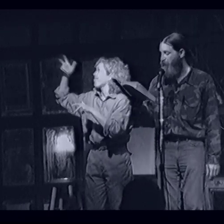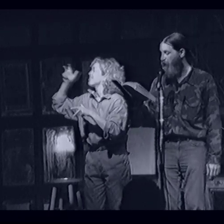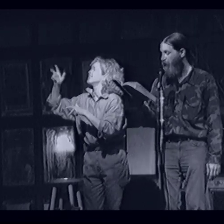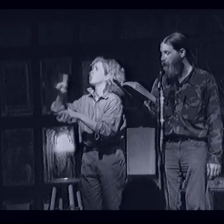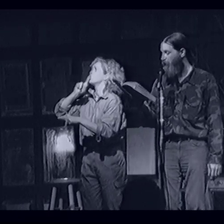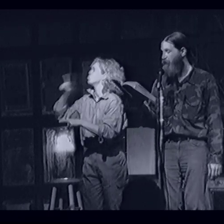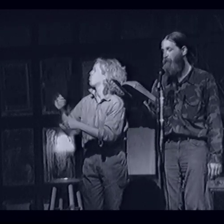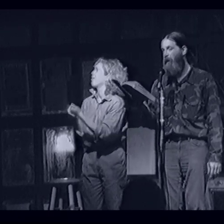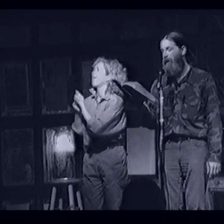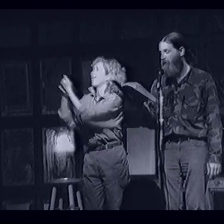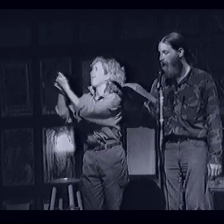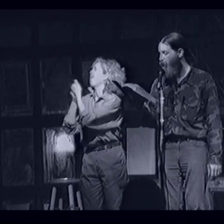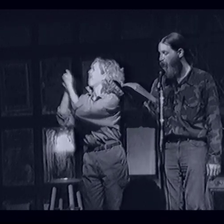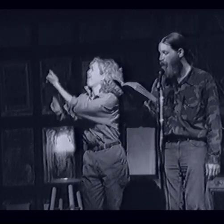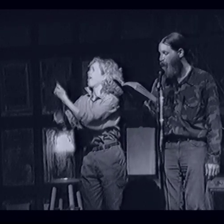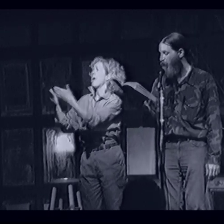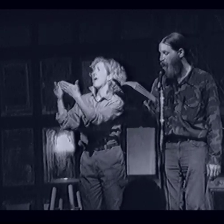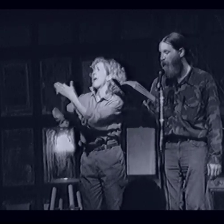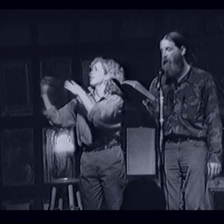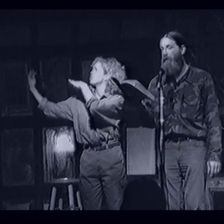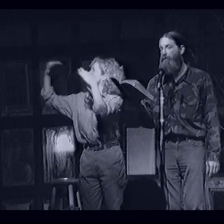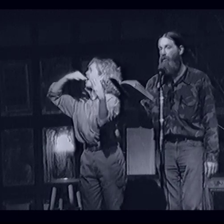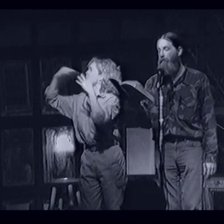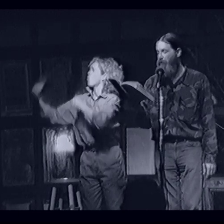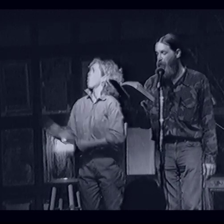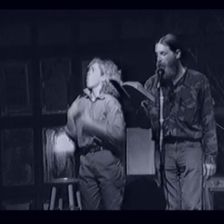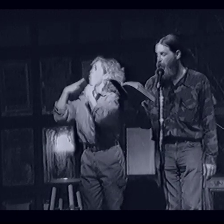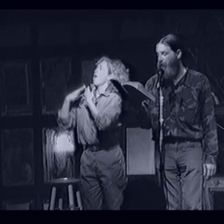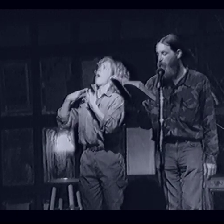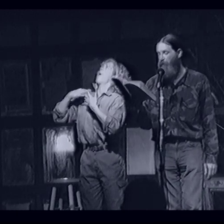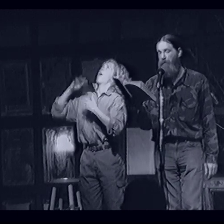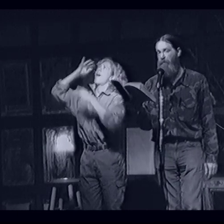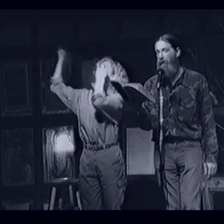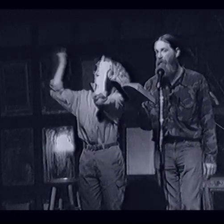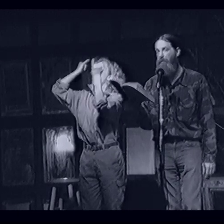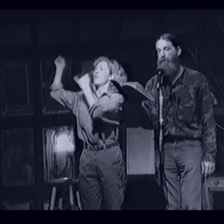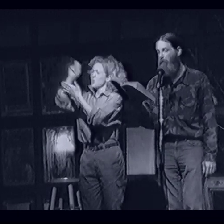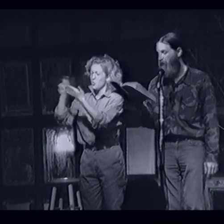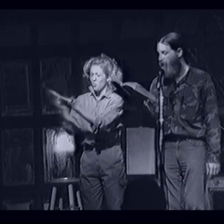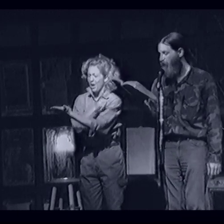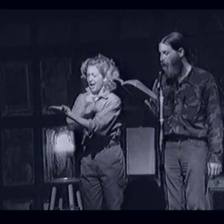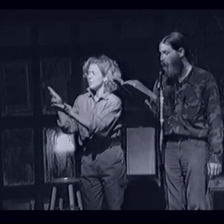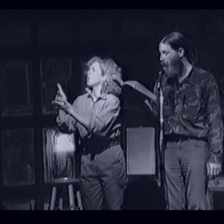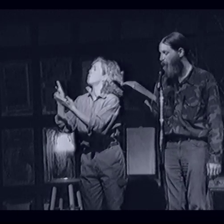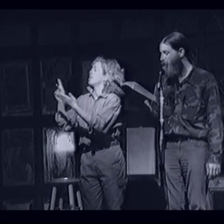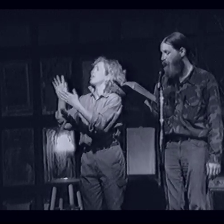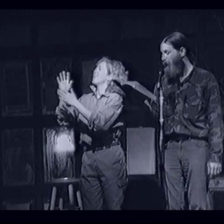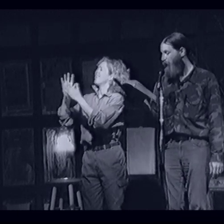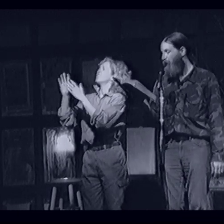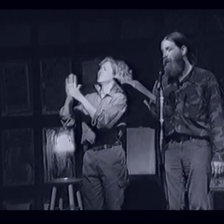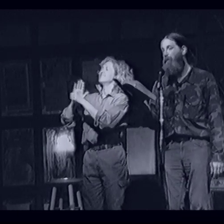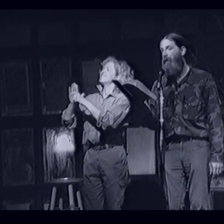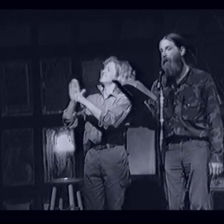From the anti-war fervor they so much agree with And which inspires so many of their poems, come upon this vision